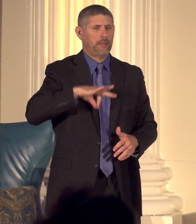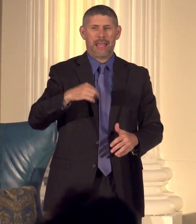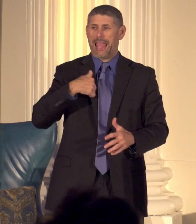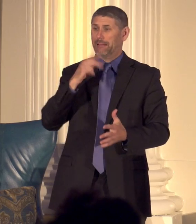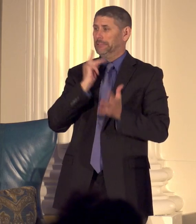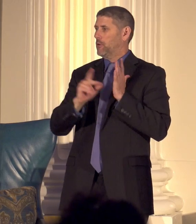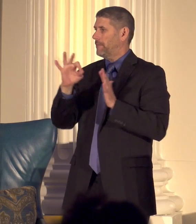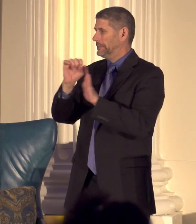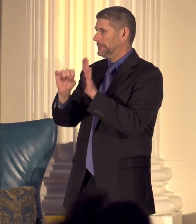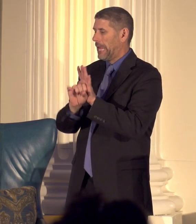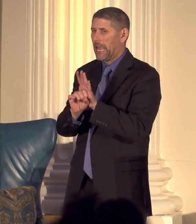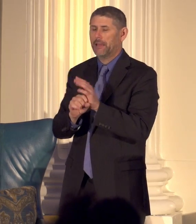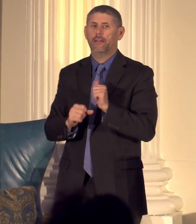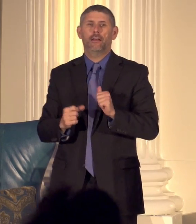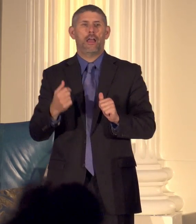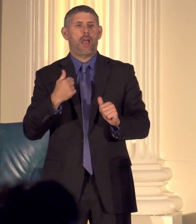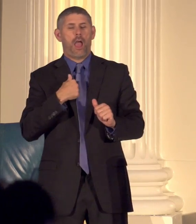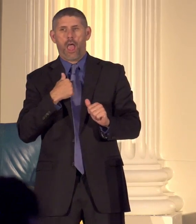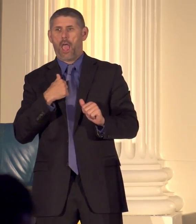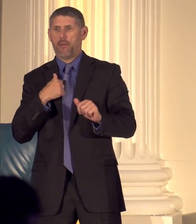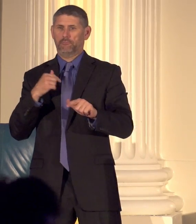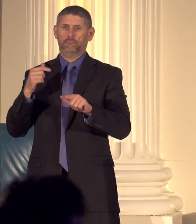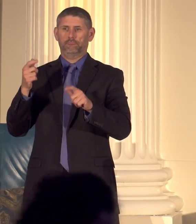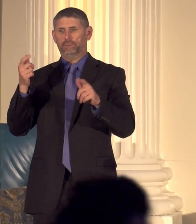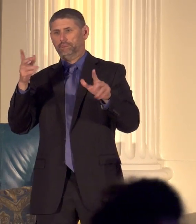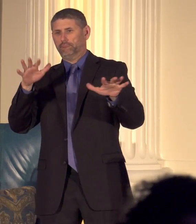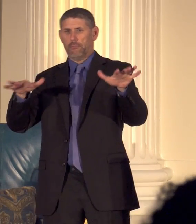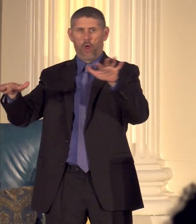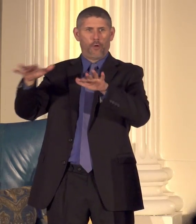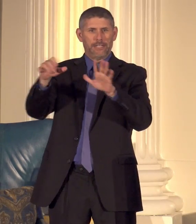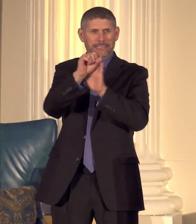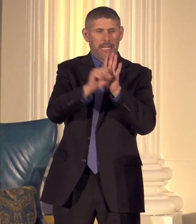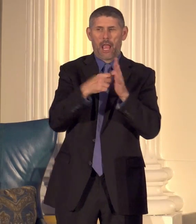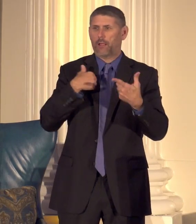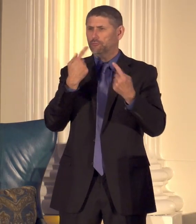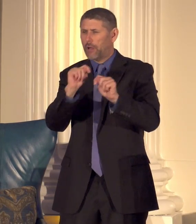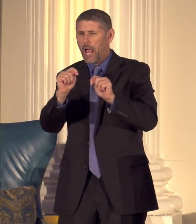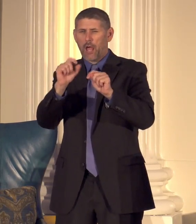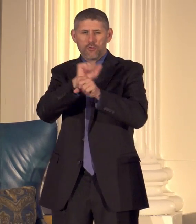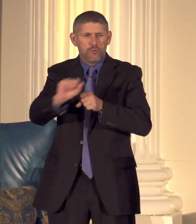state so I'm over the state and I'm trying to work on opening opportunities